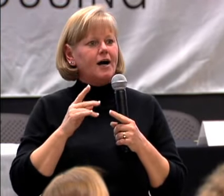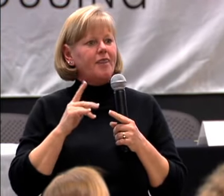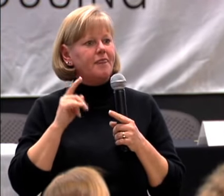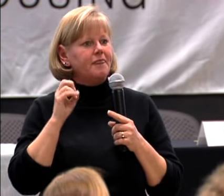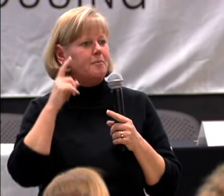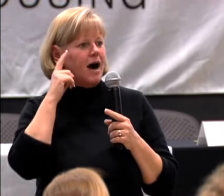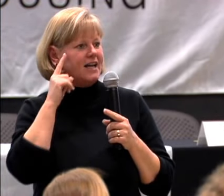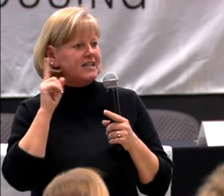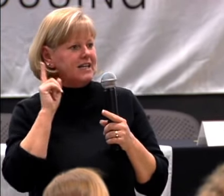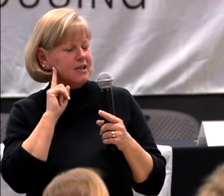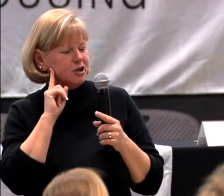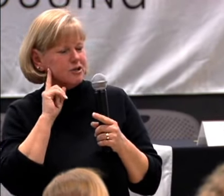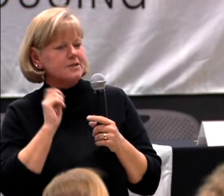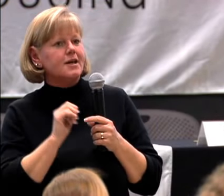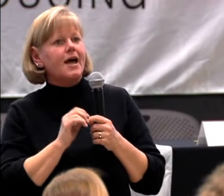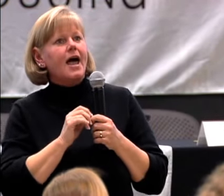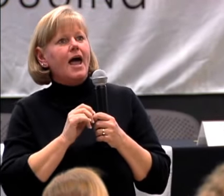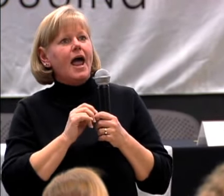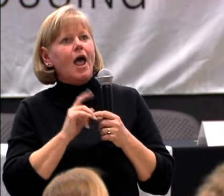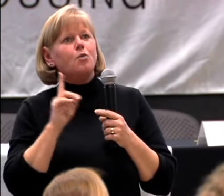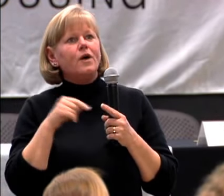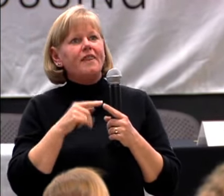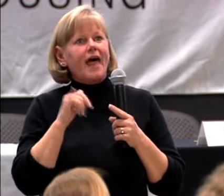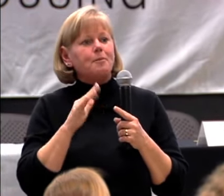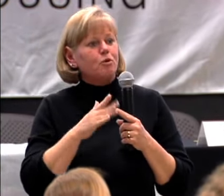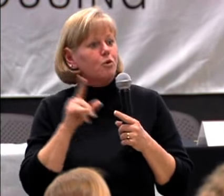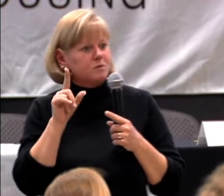THE MIND HEARS. AND WHEN THAT BOOK WAS PUBLISHED THE WORD AUDISM